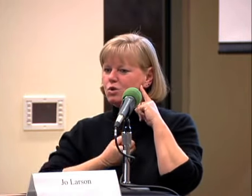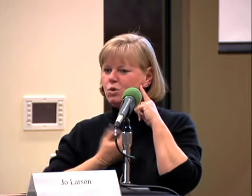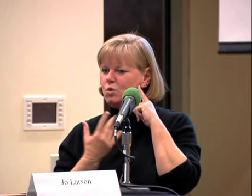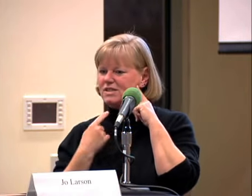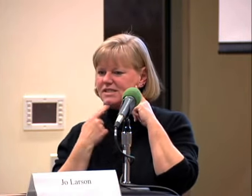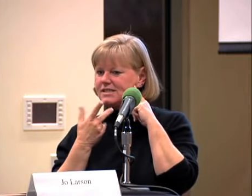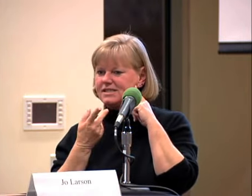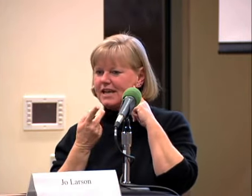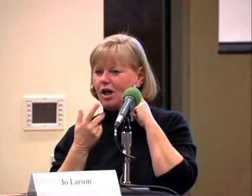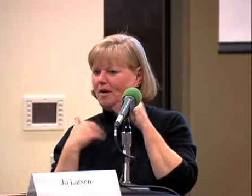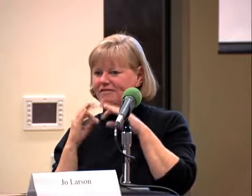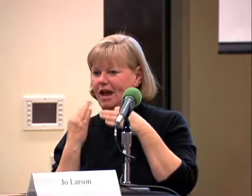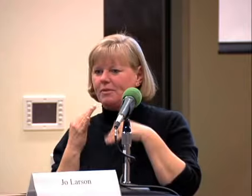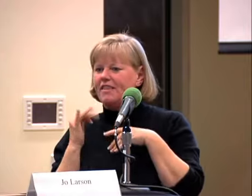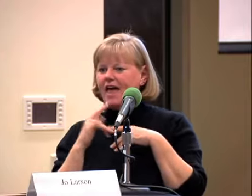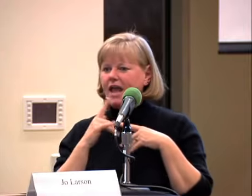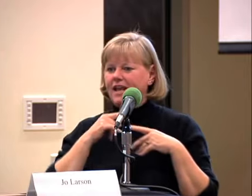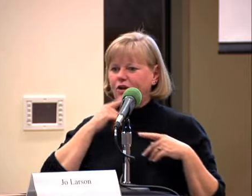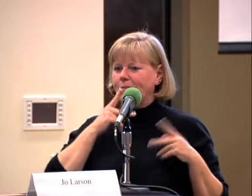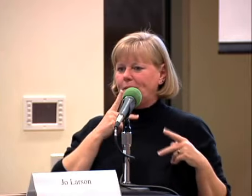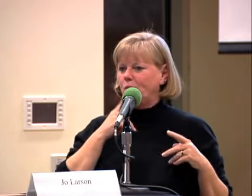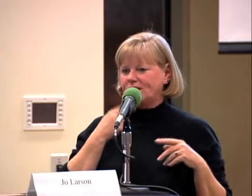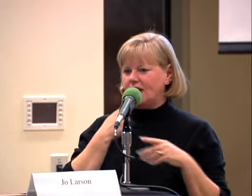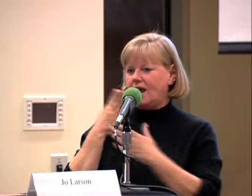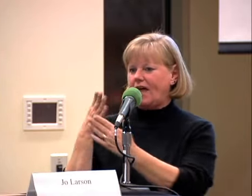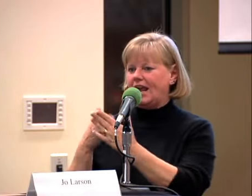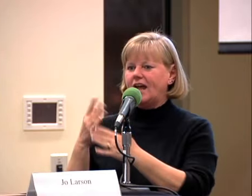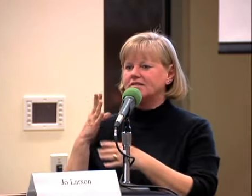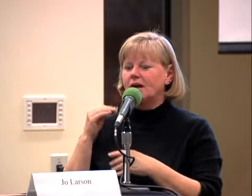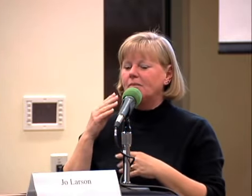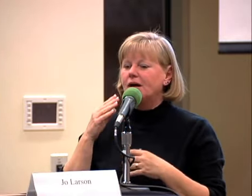SAYING THINGS ABOUT THEM, OTHERWISE I WOULD BE SPENDING ALL MY TIME